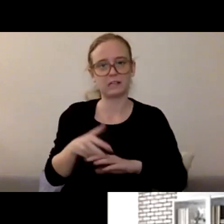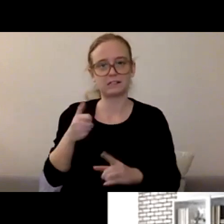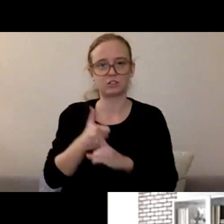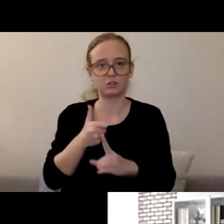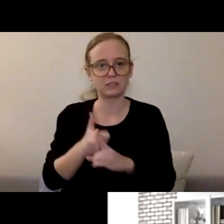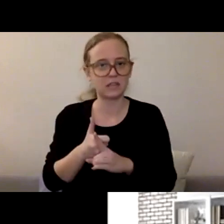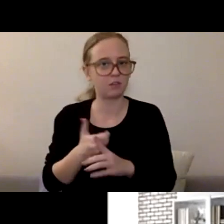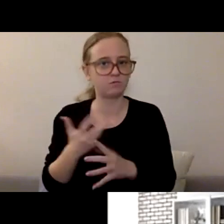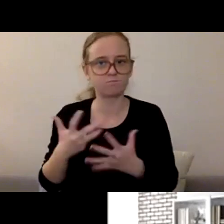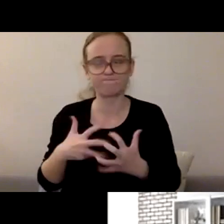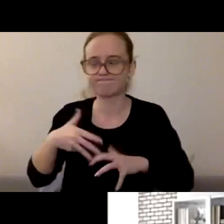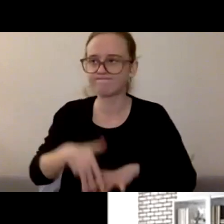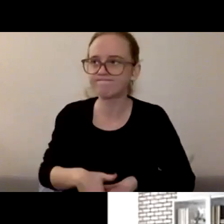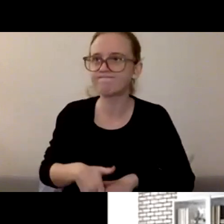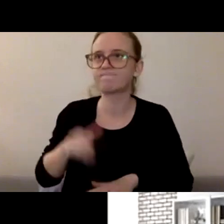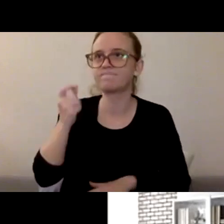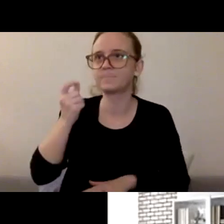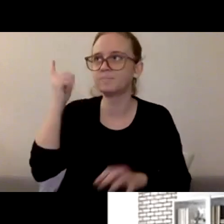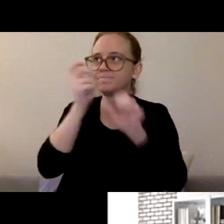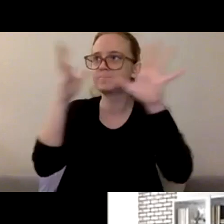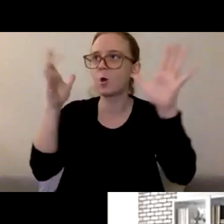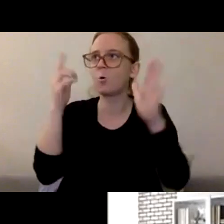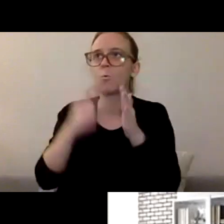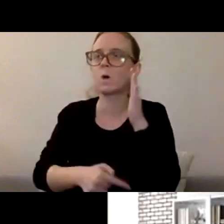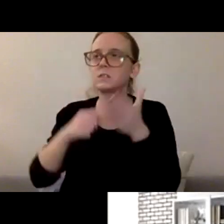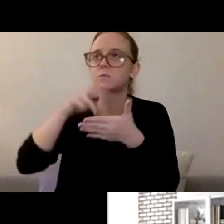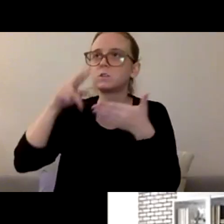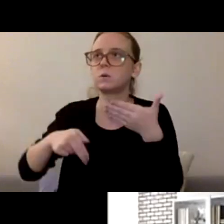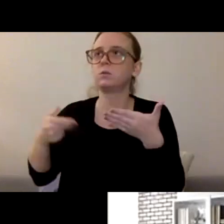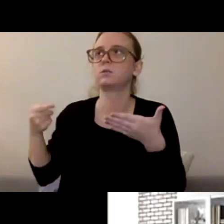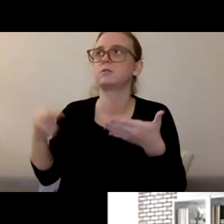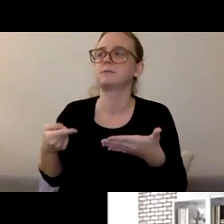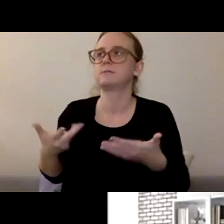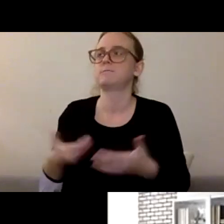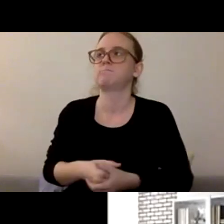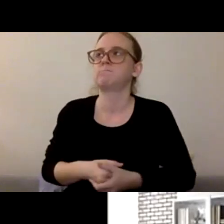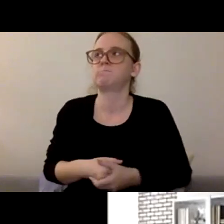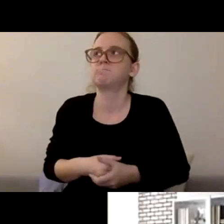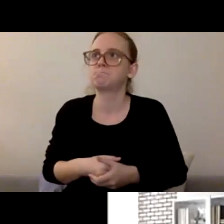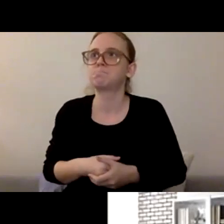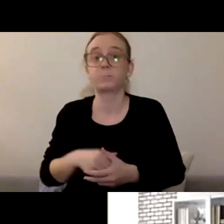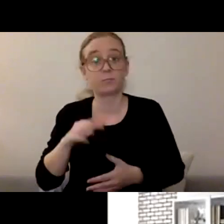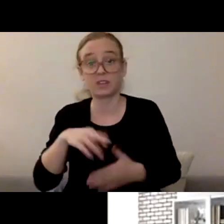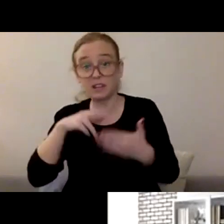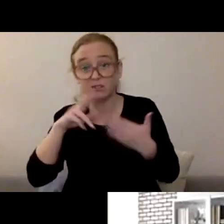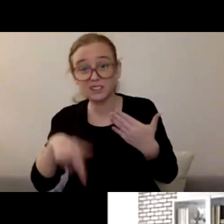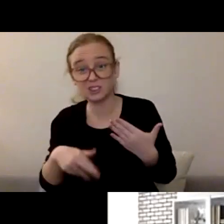The outcome you're looking for is, ideally, hopefully, to let that person know that you notice and that you care,